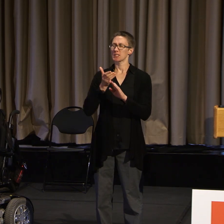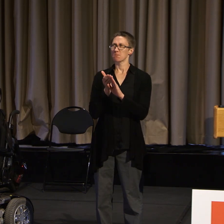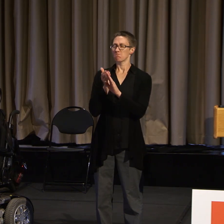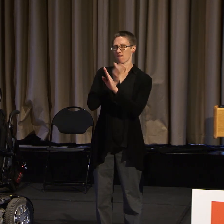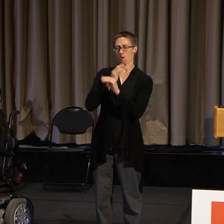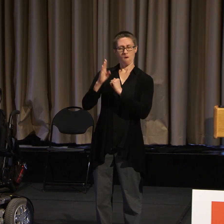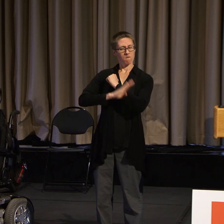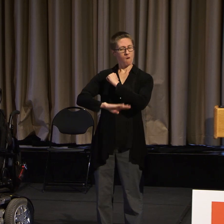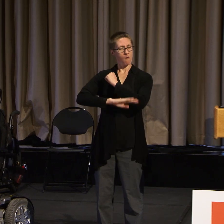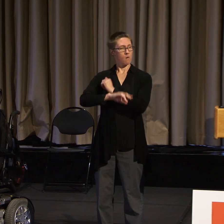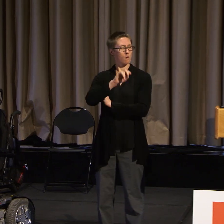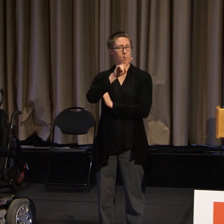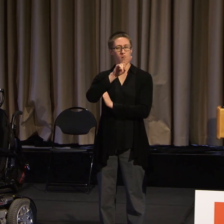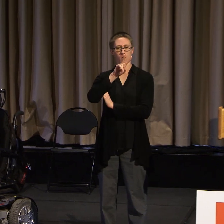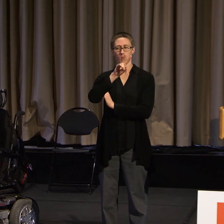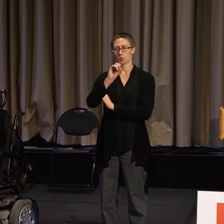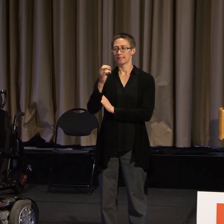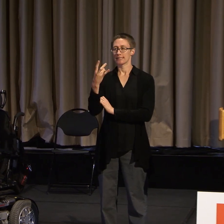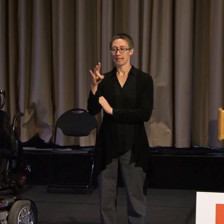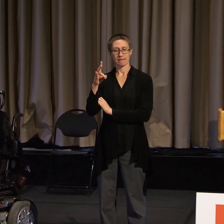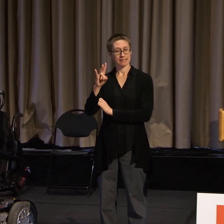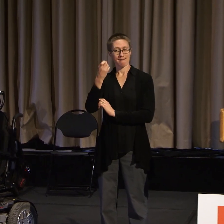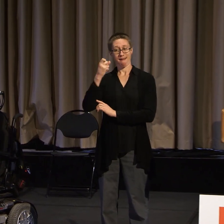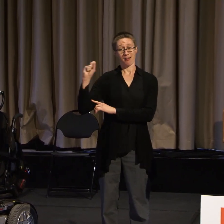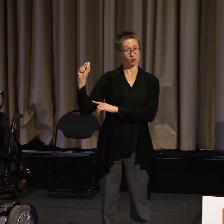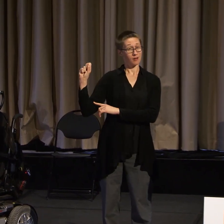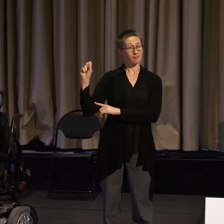action in Washington, DC.